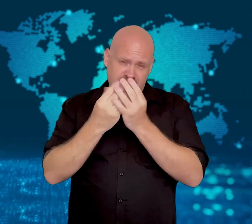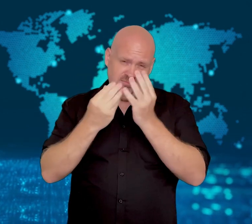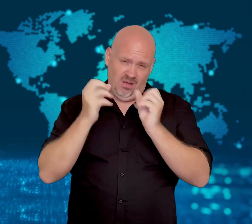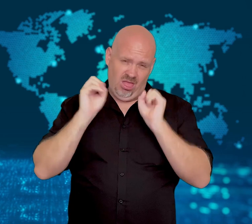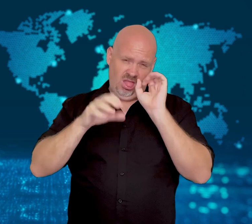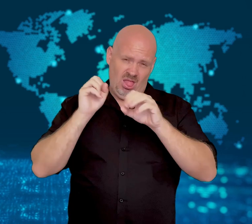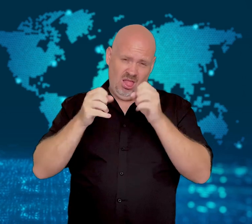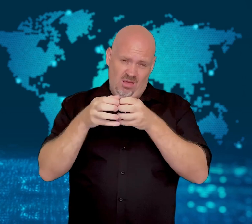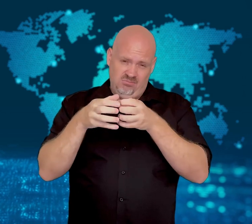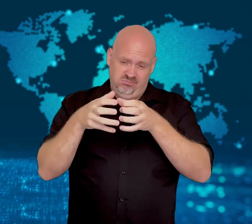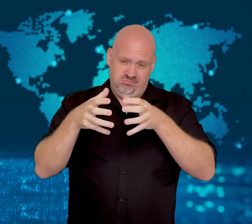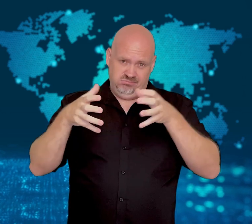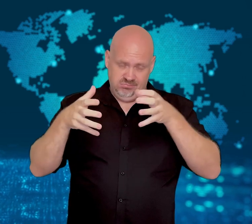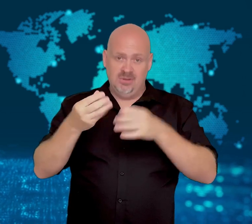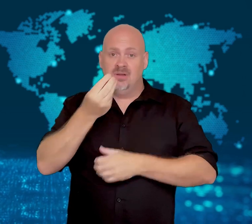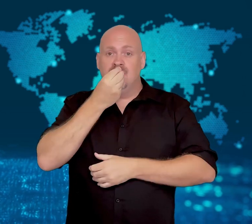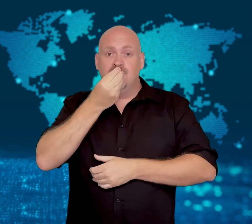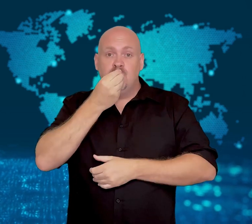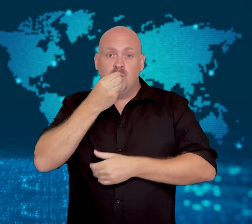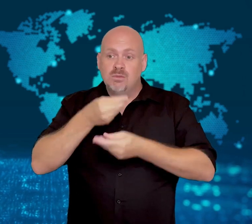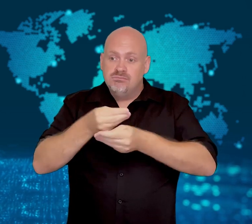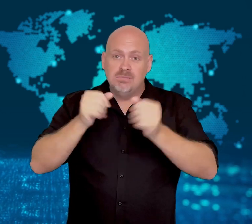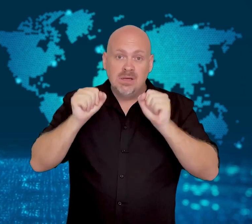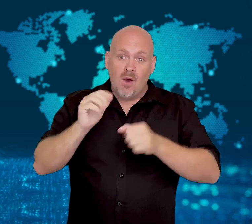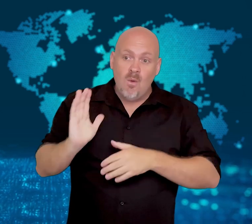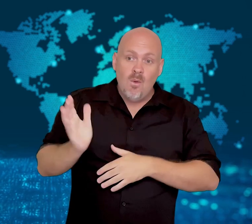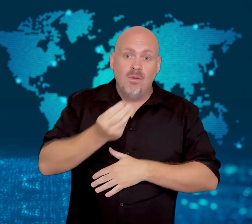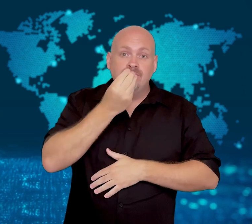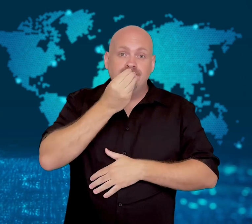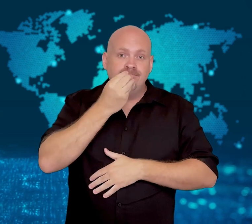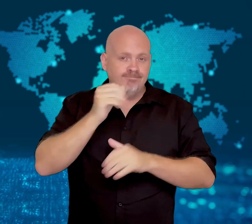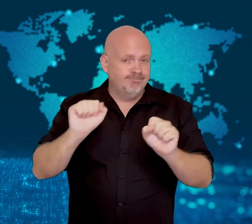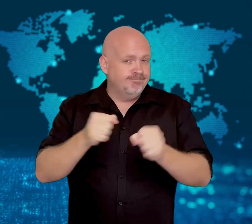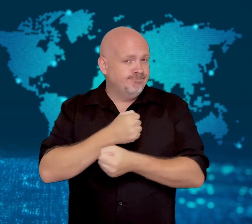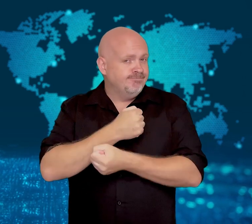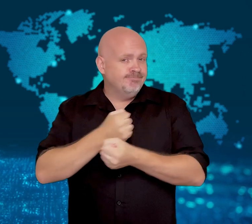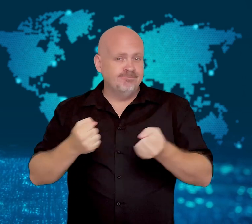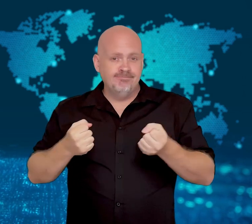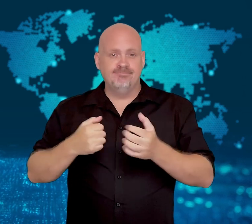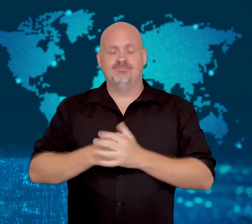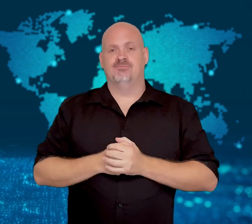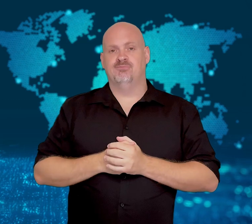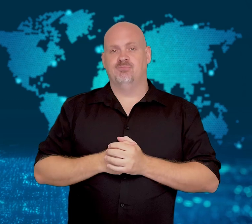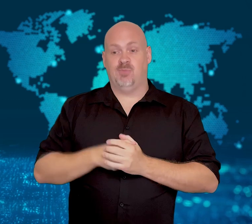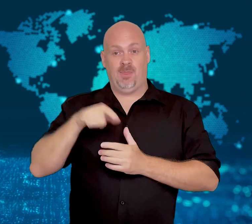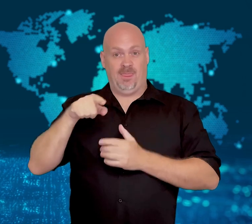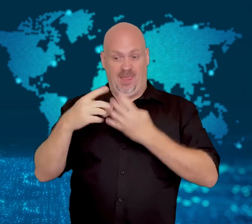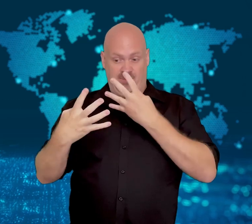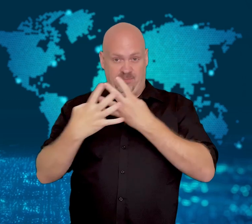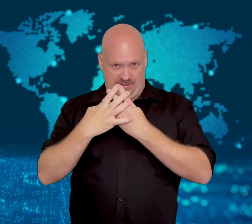The national penitentiary is overcrowded with so many prisoners that